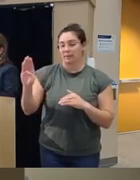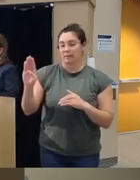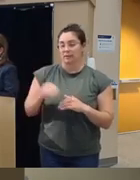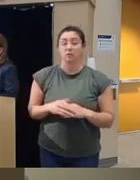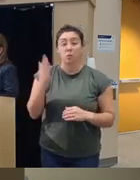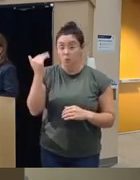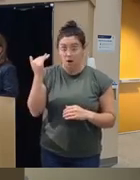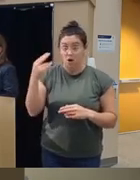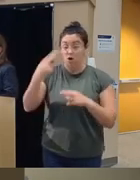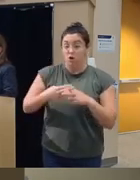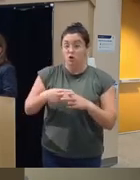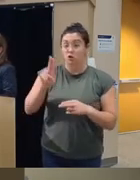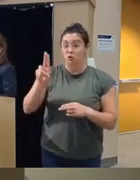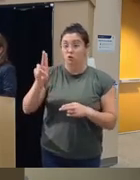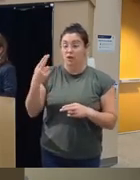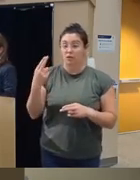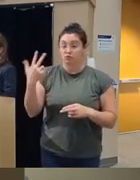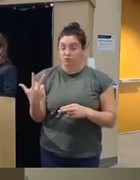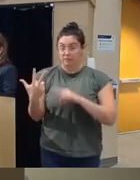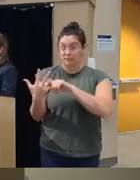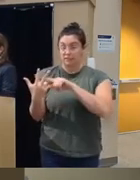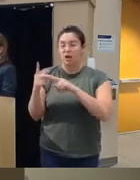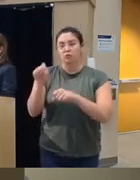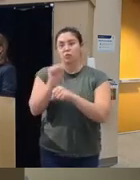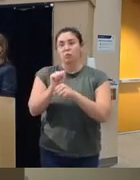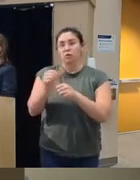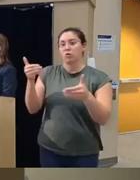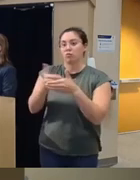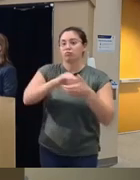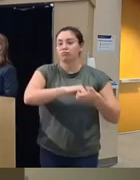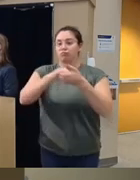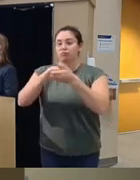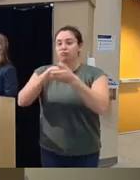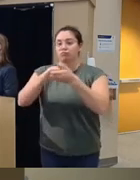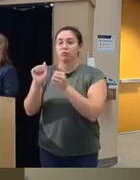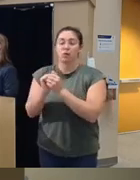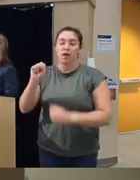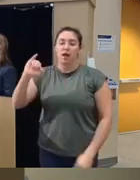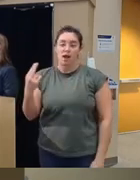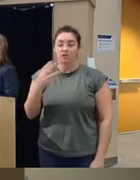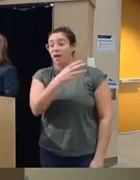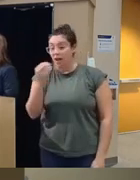called a ug3 uh3 mechanism is because you have to work very closely with NIH and FDA and that